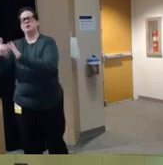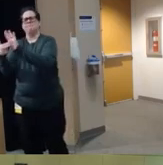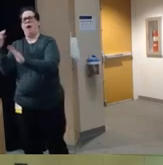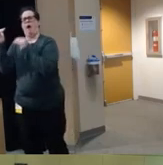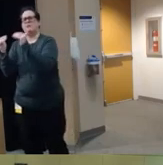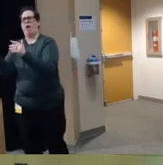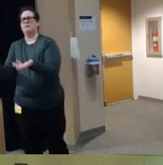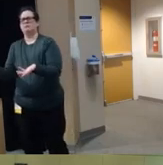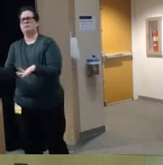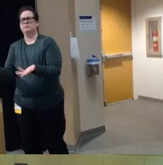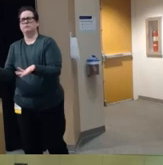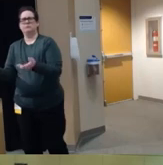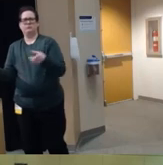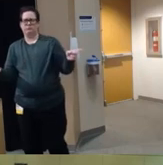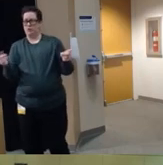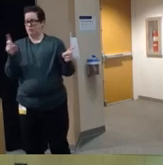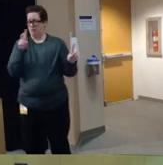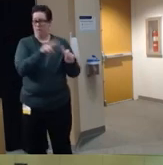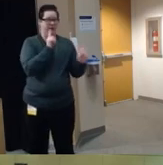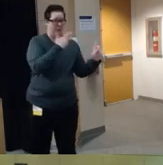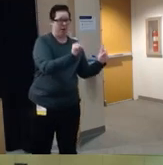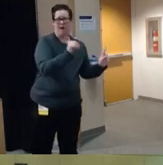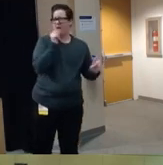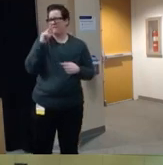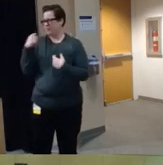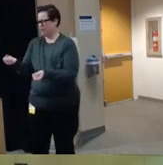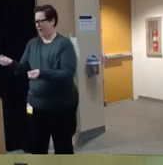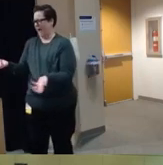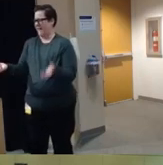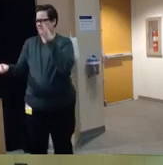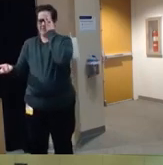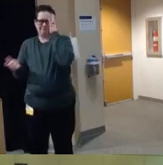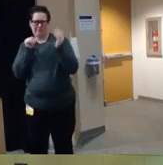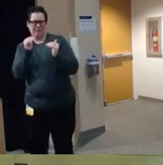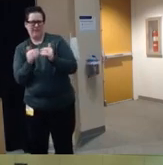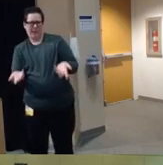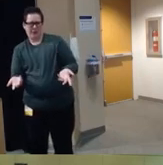not an argument that gets made um but when it comes to gun violence we often kind of hear this